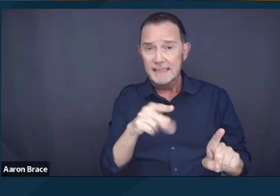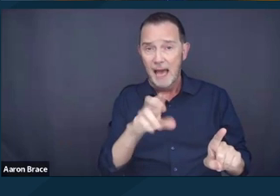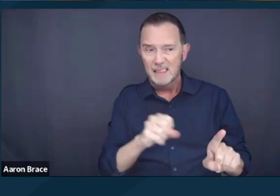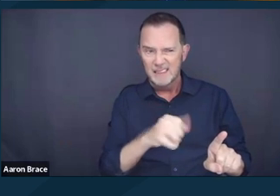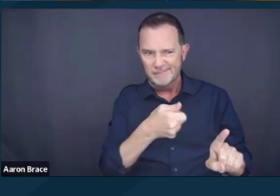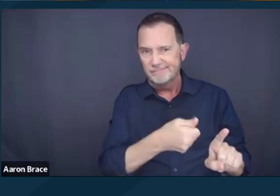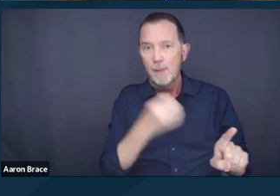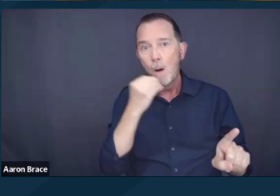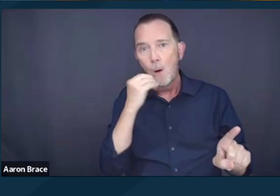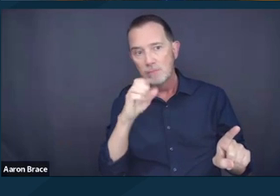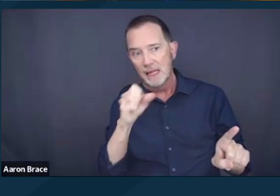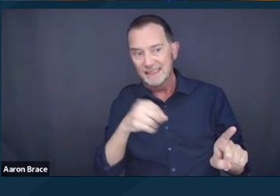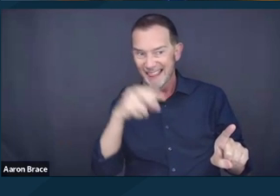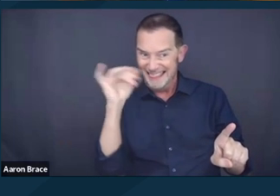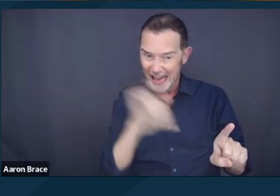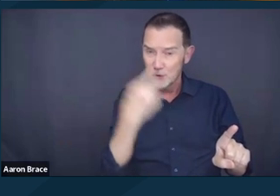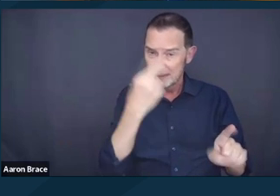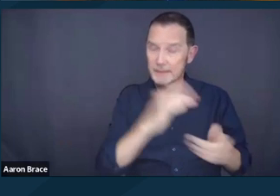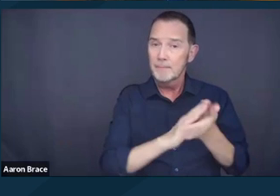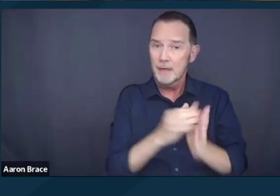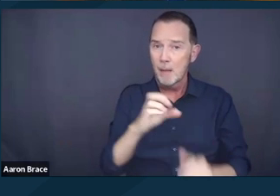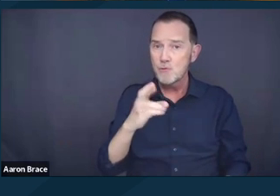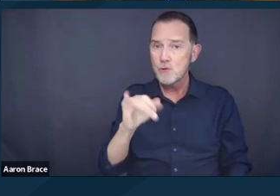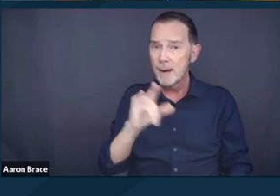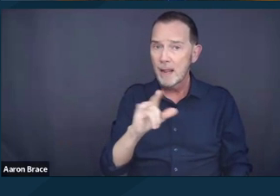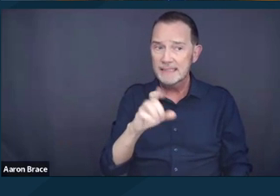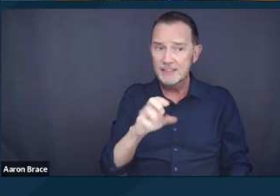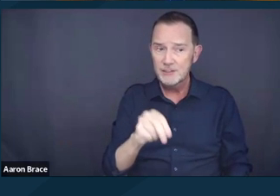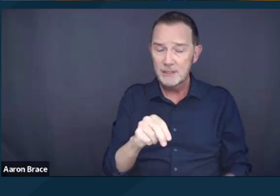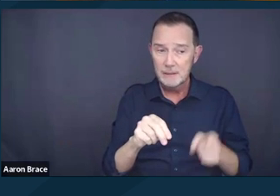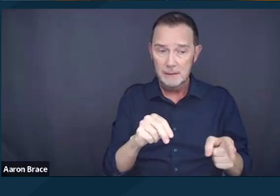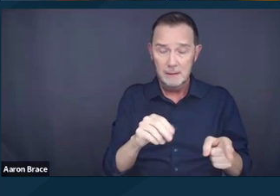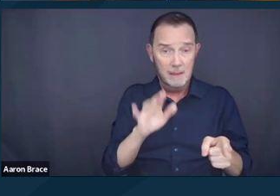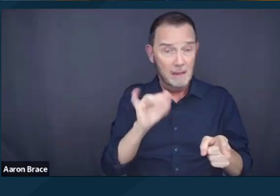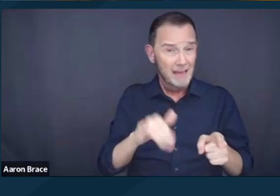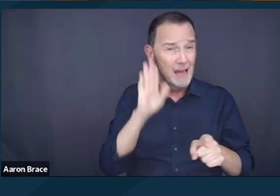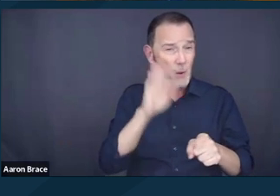disproportionately affected or would affect those also experiencing housing instability,